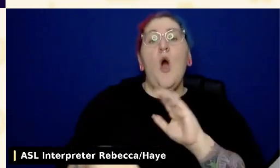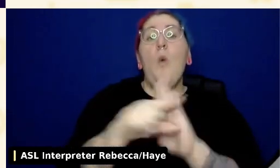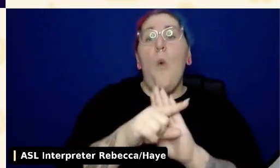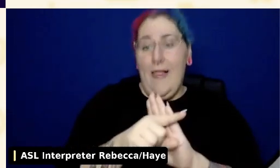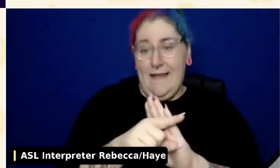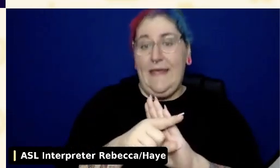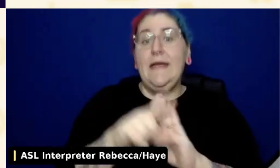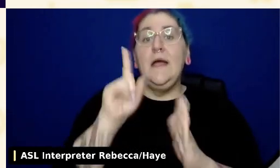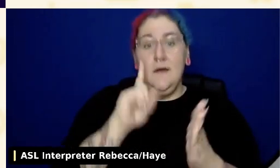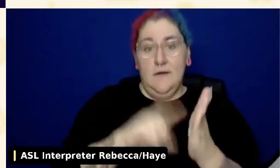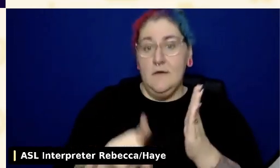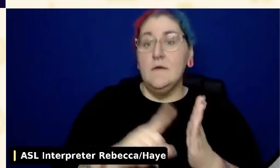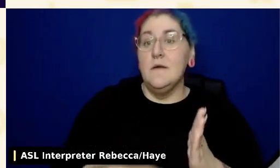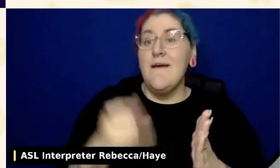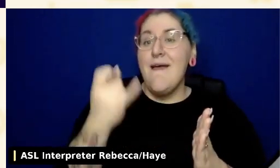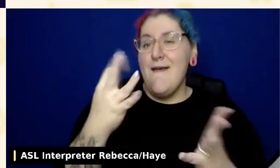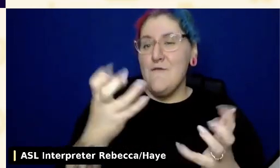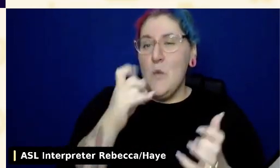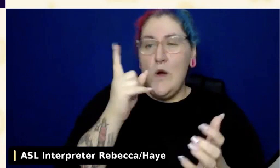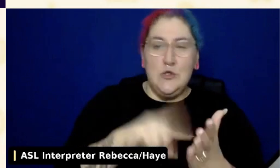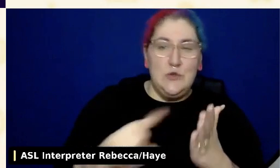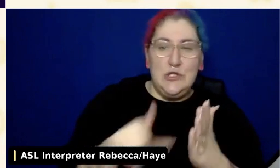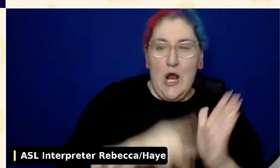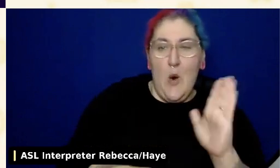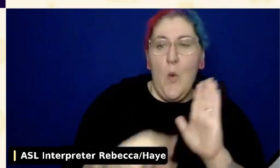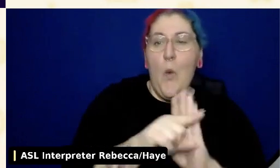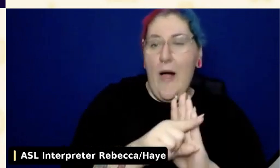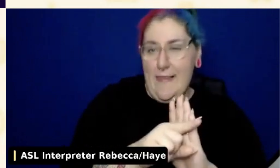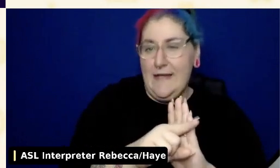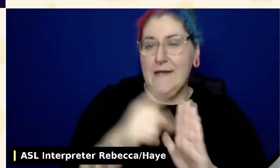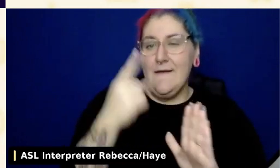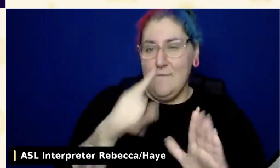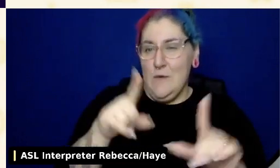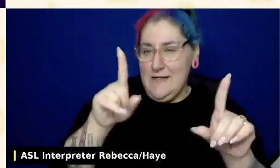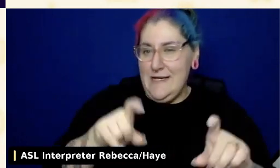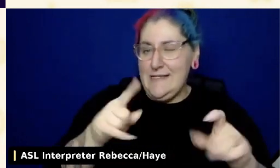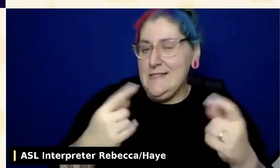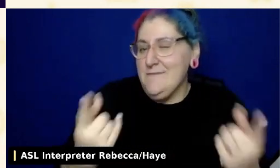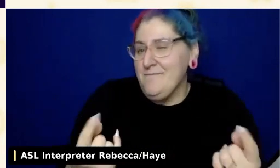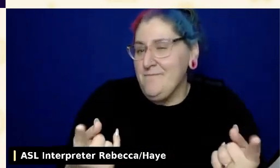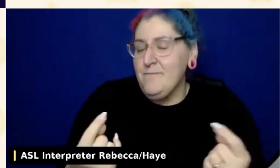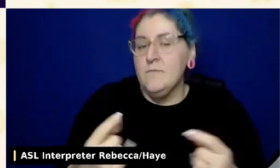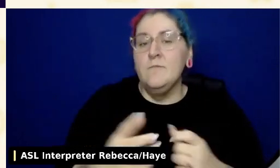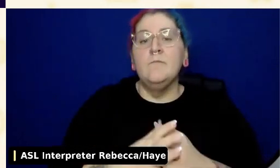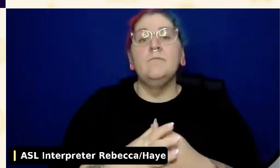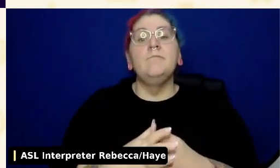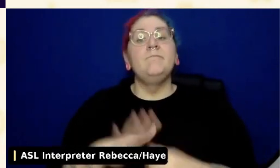Hey, this is Nick Croft. I've got a 508 trusted tester certification.